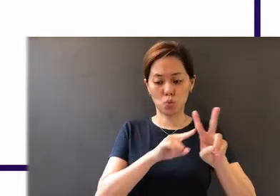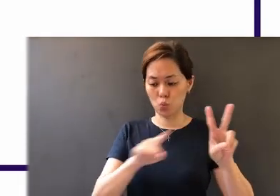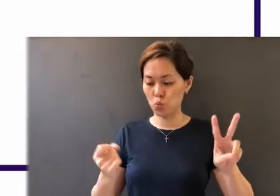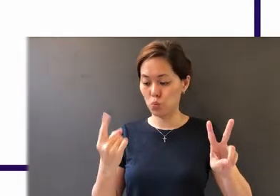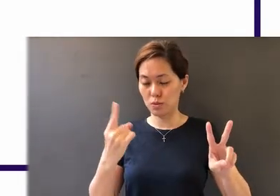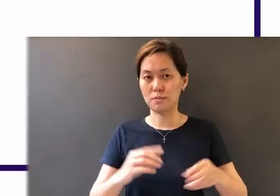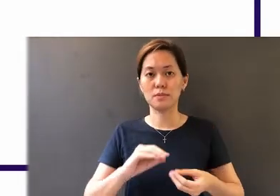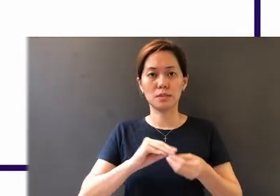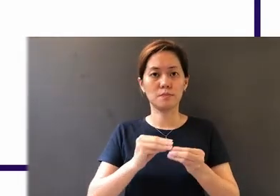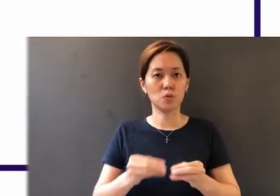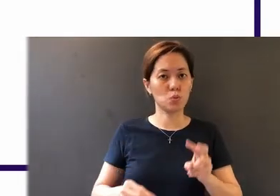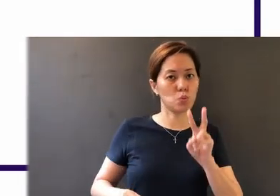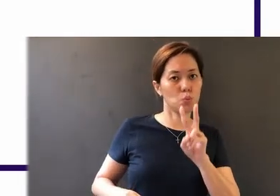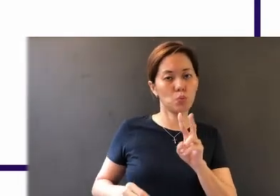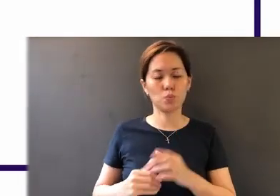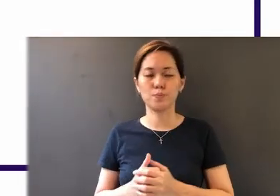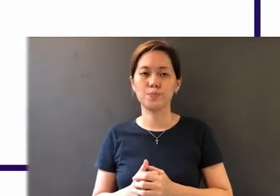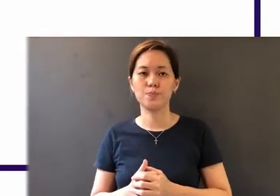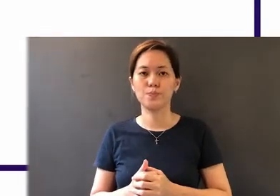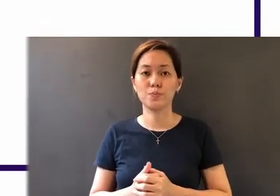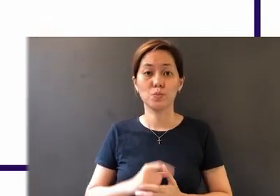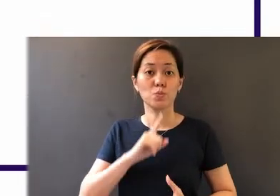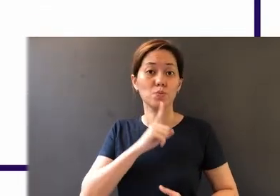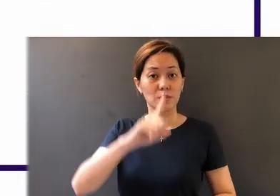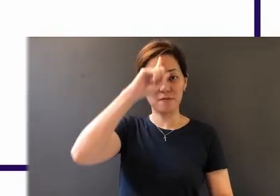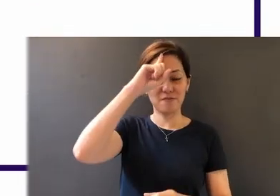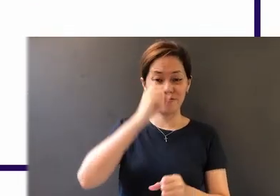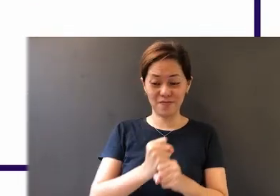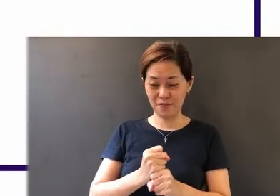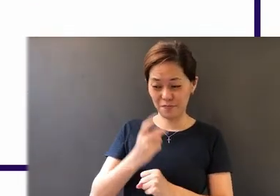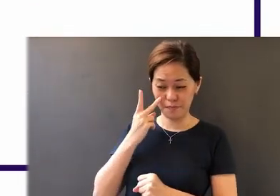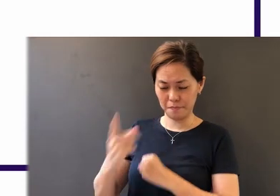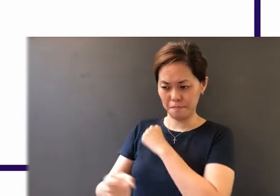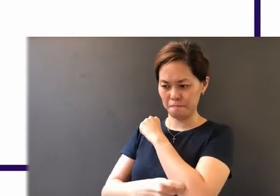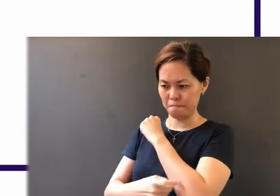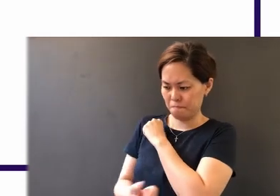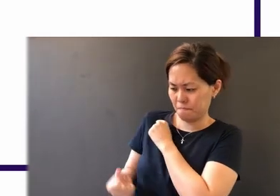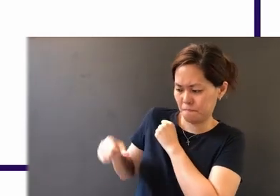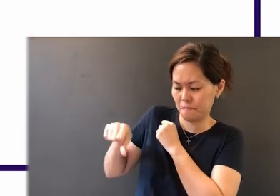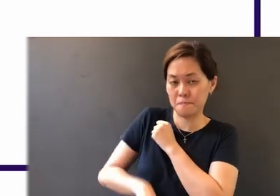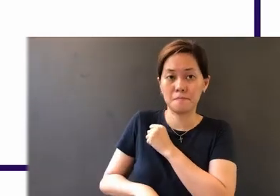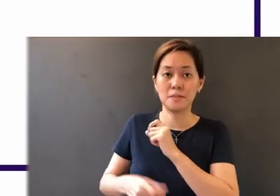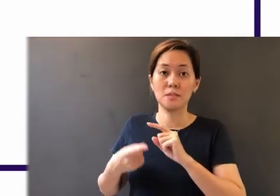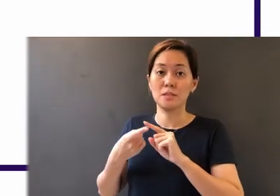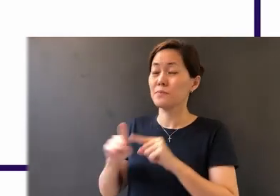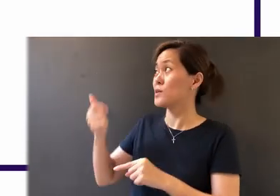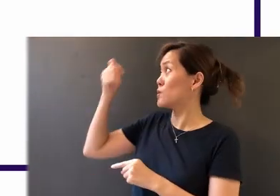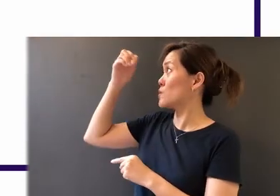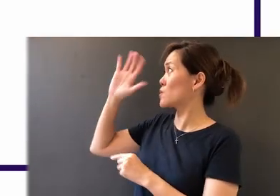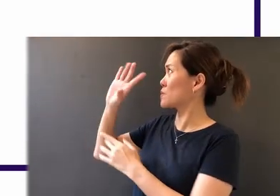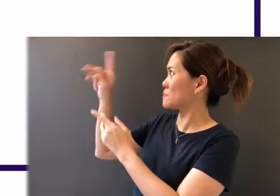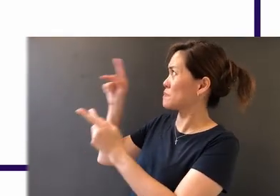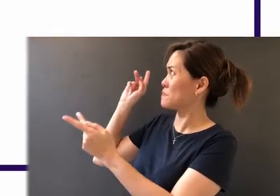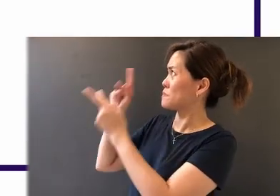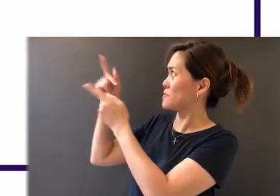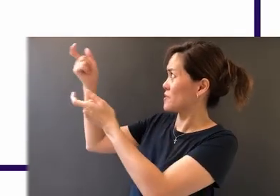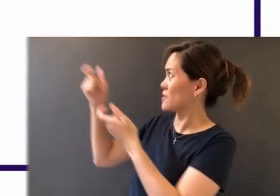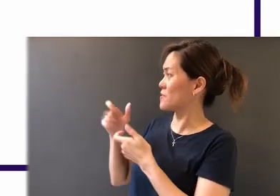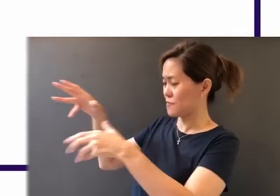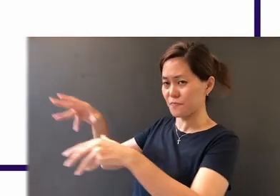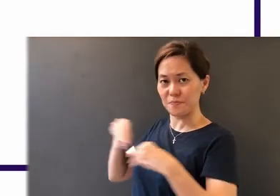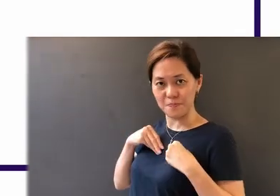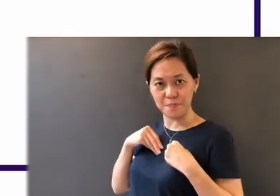Number two: Real faith rejects temptation but accepts God's perfect gift,